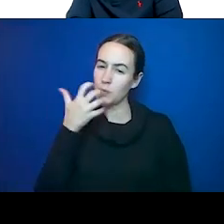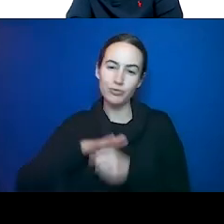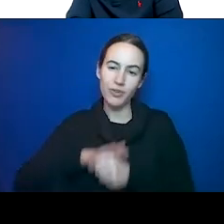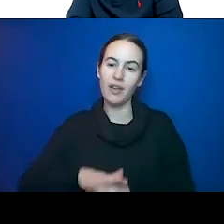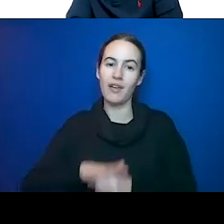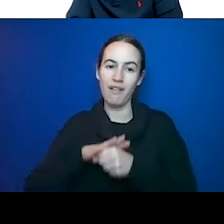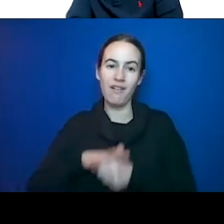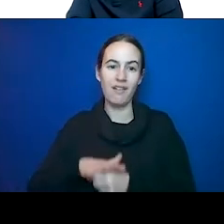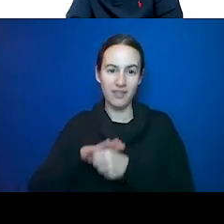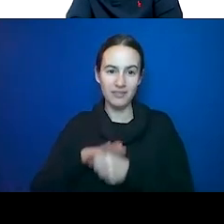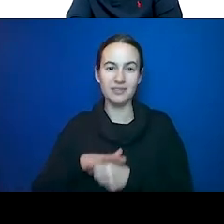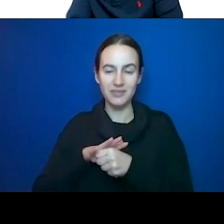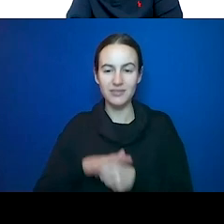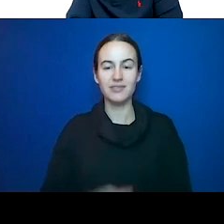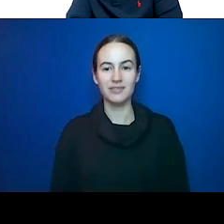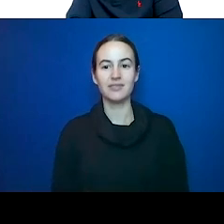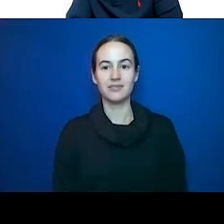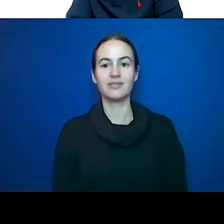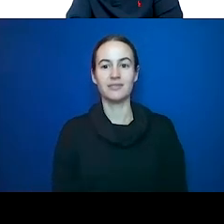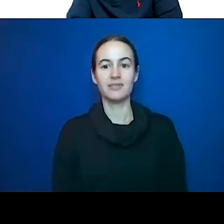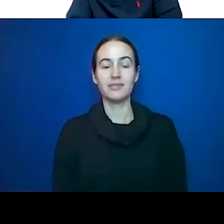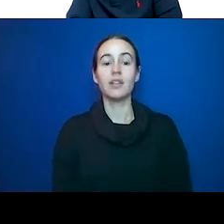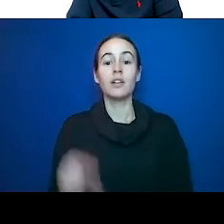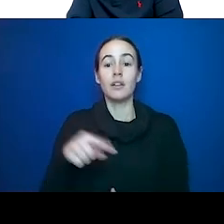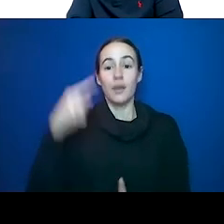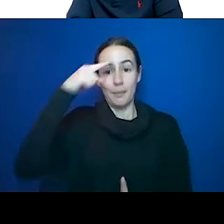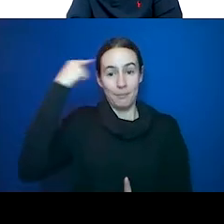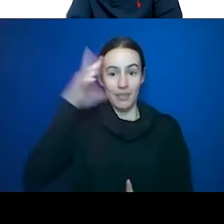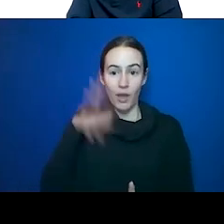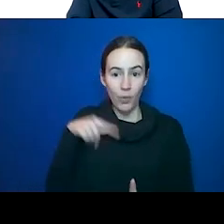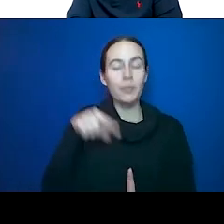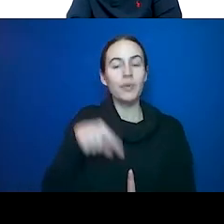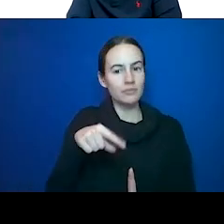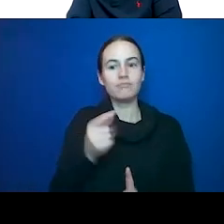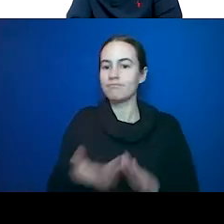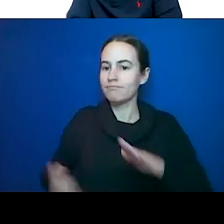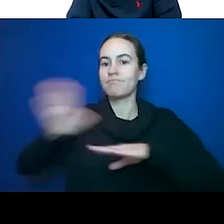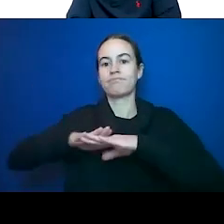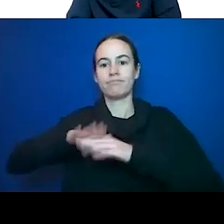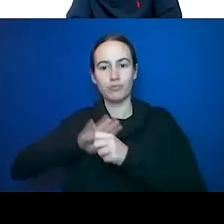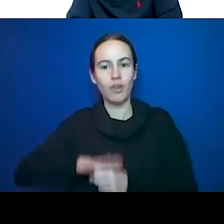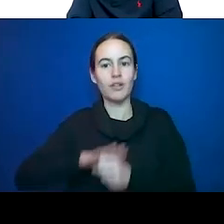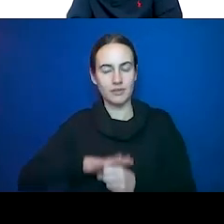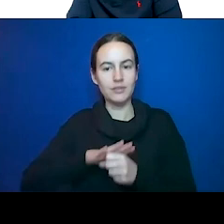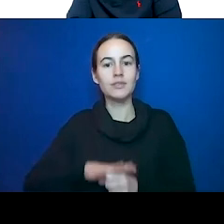also point out black women under particular stress, in fact there's problems like high infant mortality rates that we